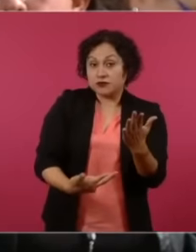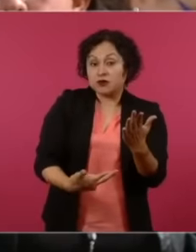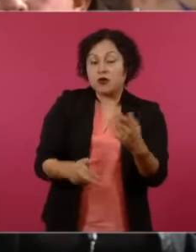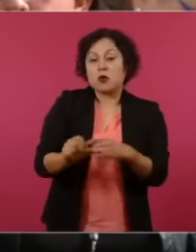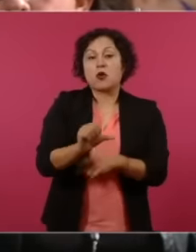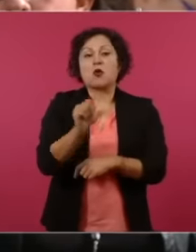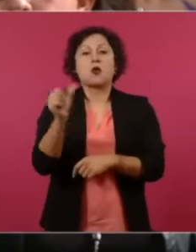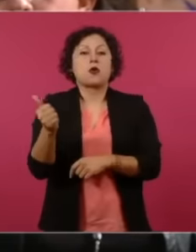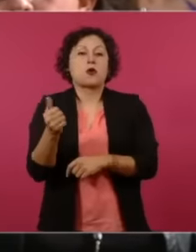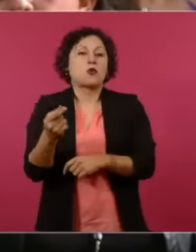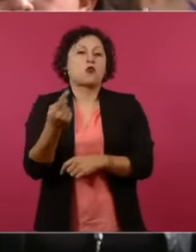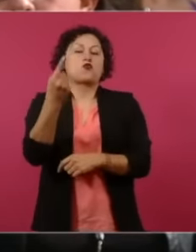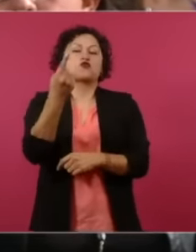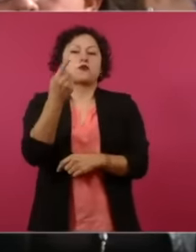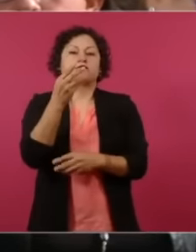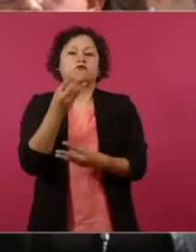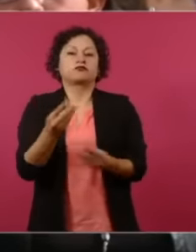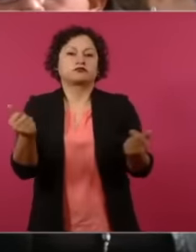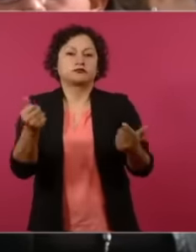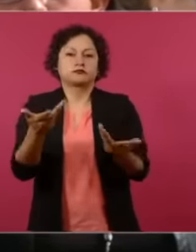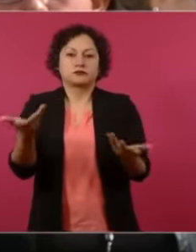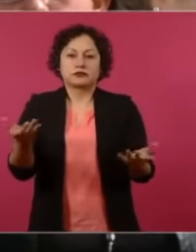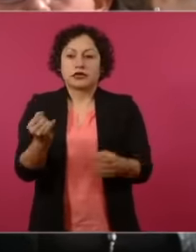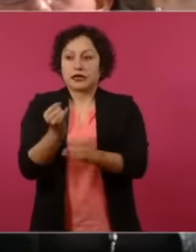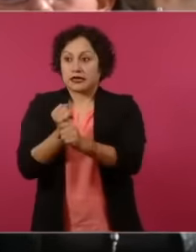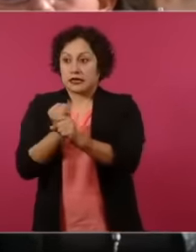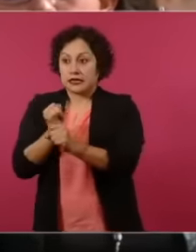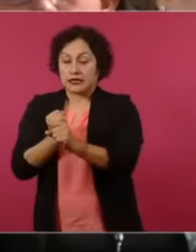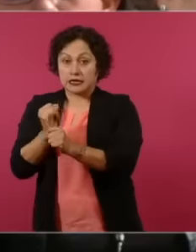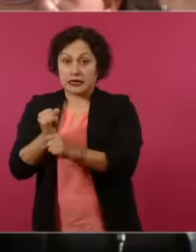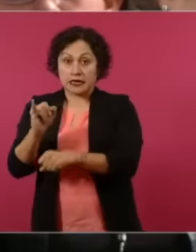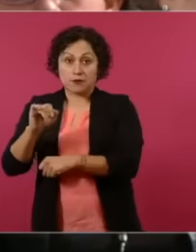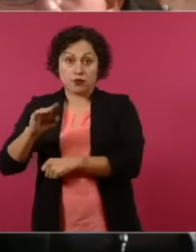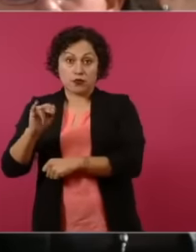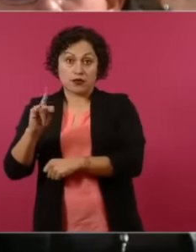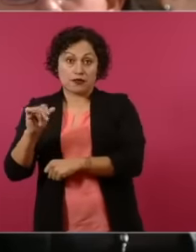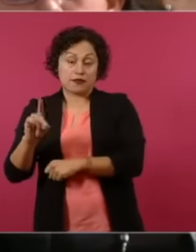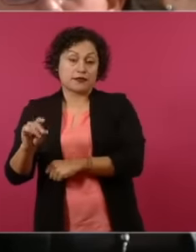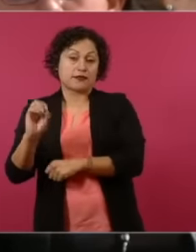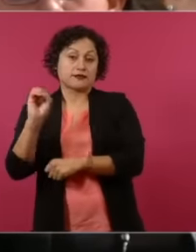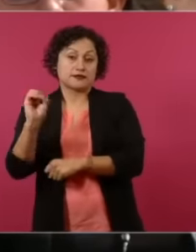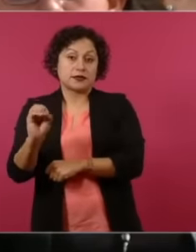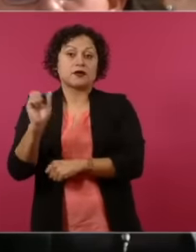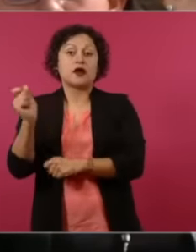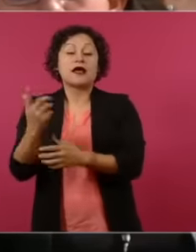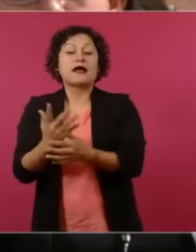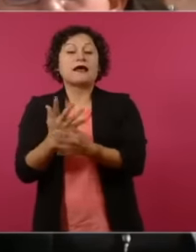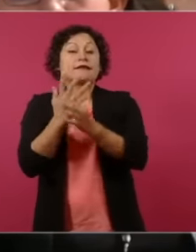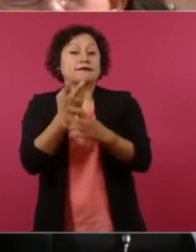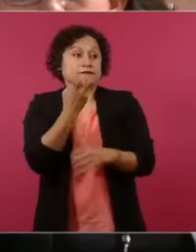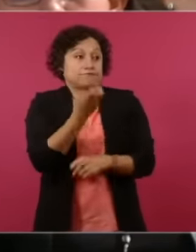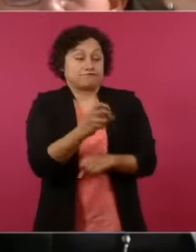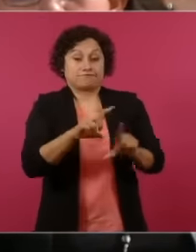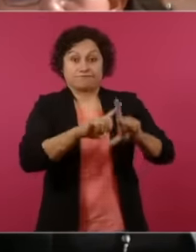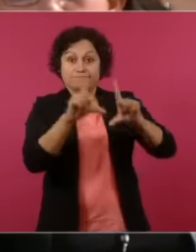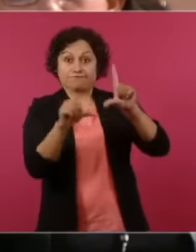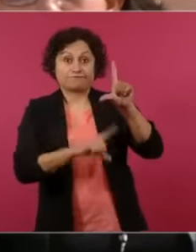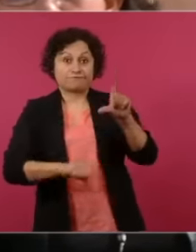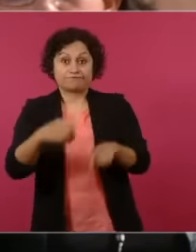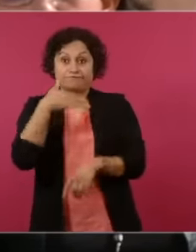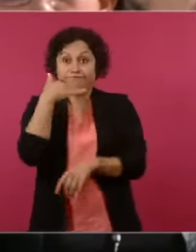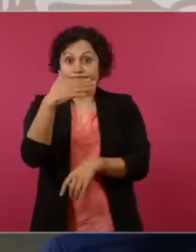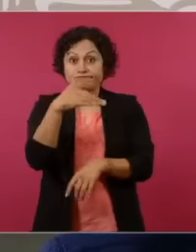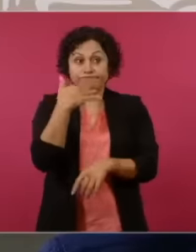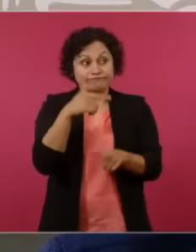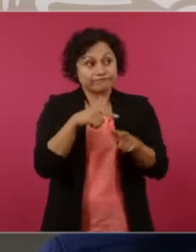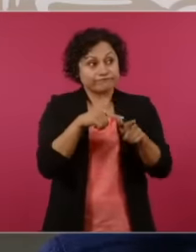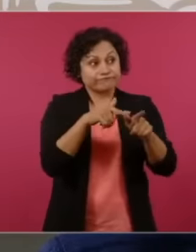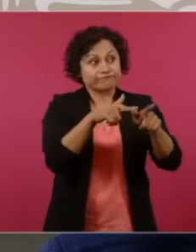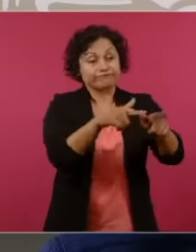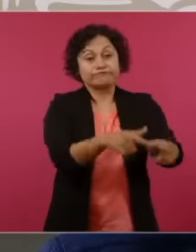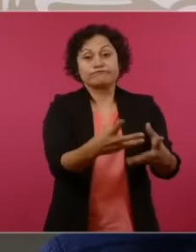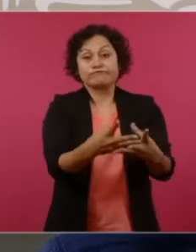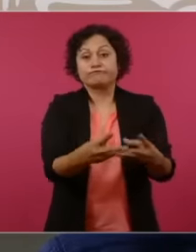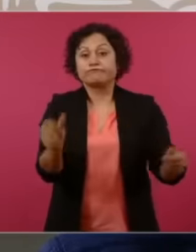Mexico, according to the latest study of zero impunity, I think that hurts you, President, or